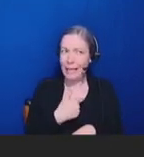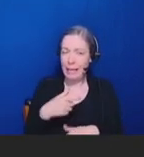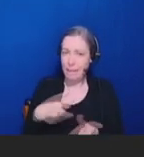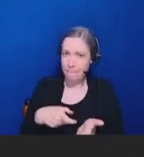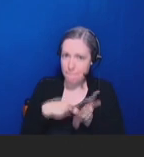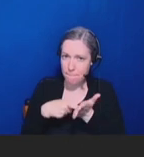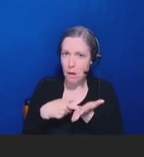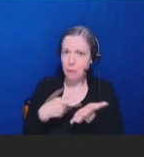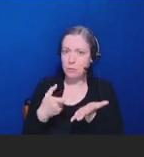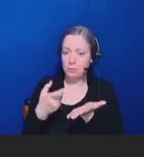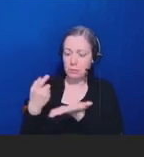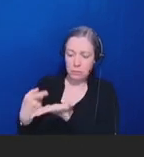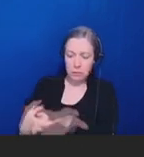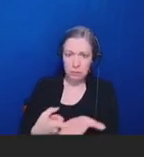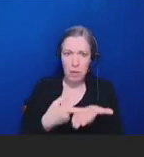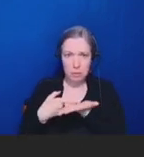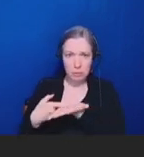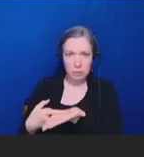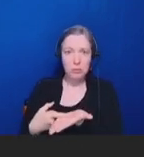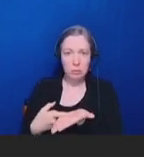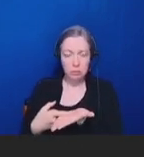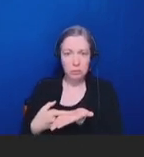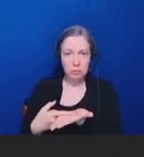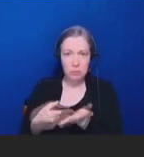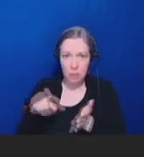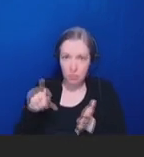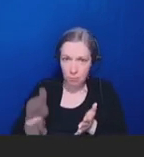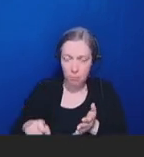about. Finally, we're actively working on the issue